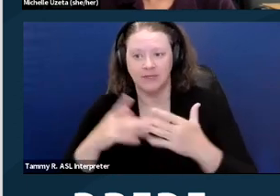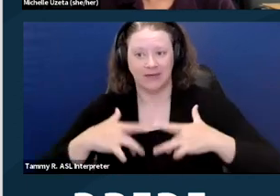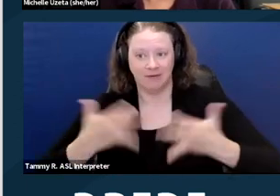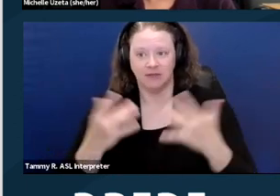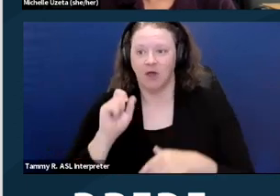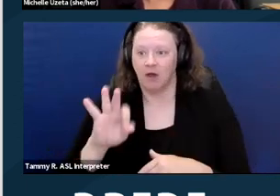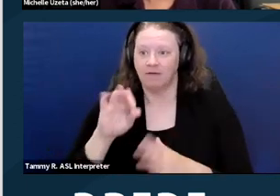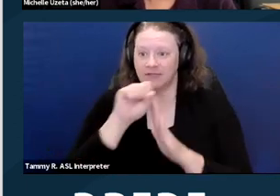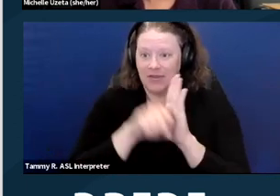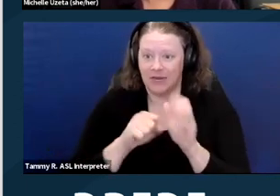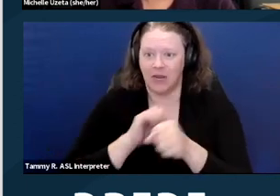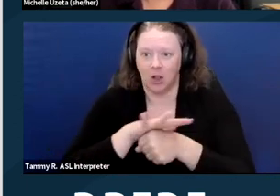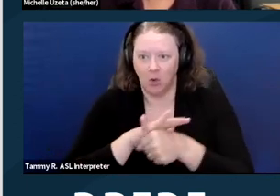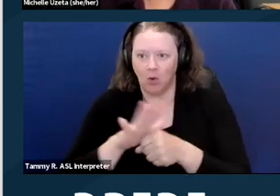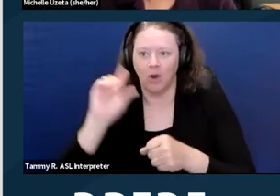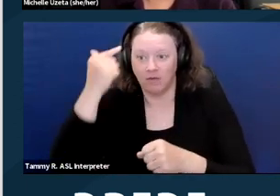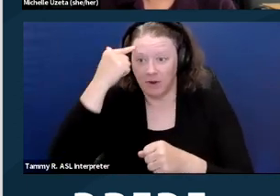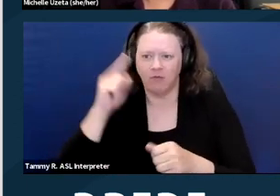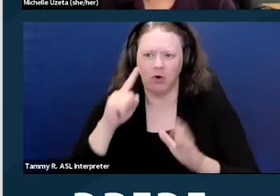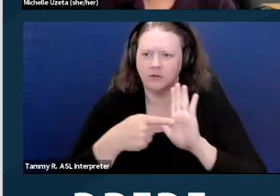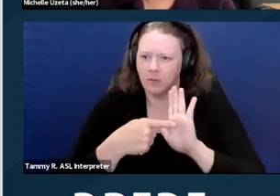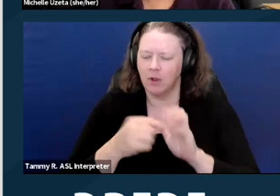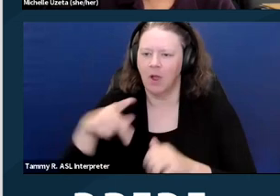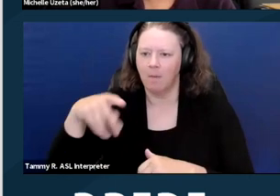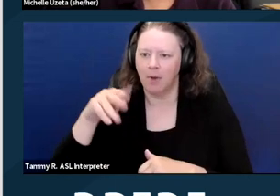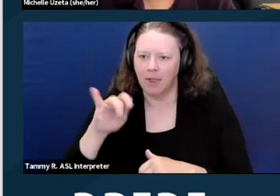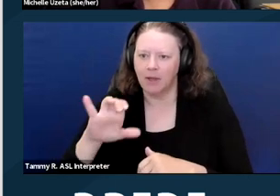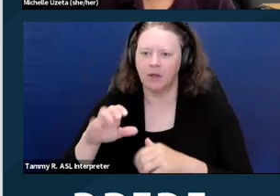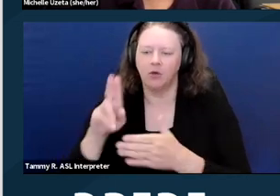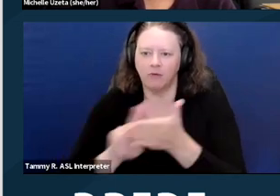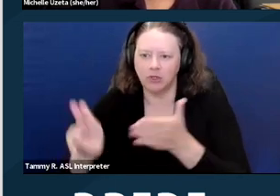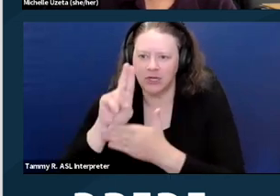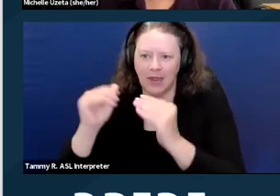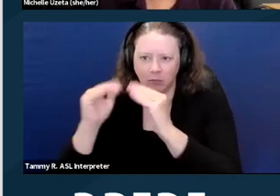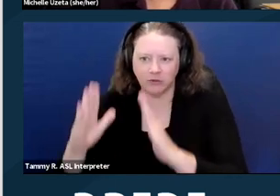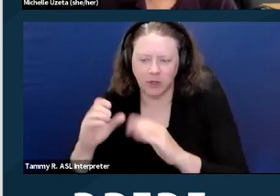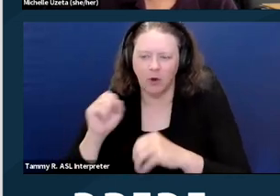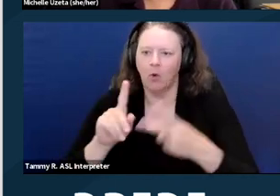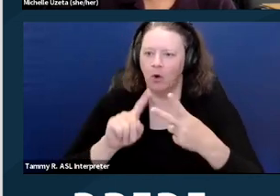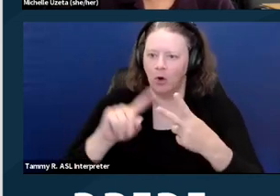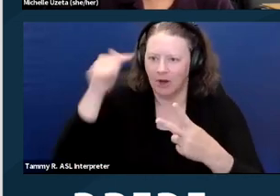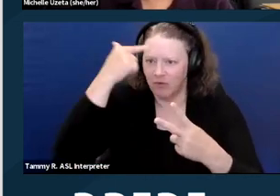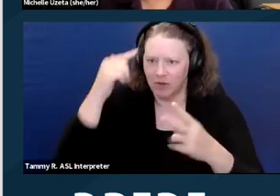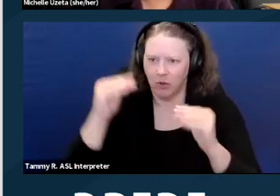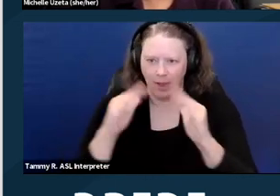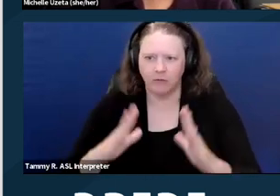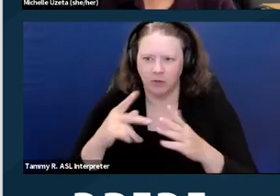So that would include housing like public university housing or governmental housing programs.